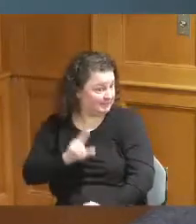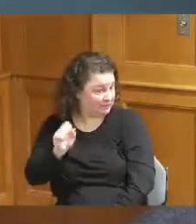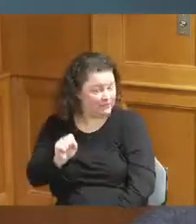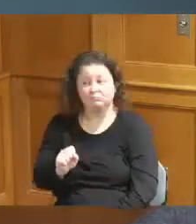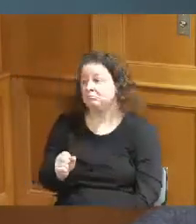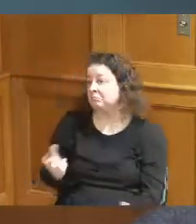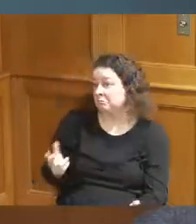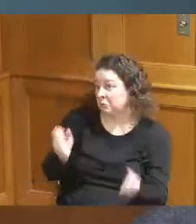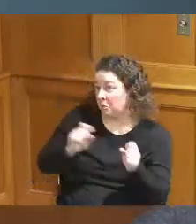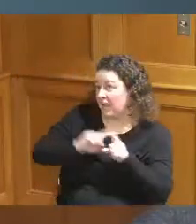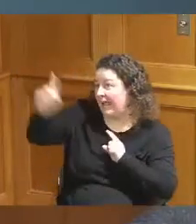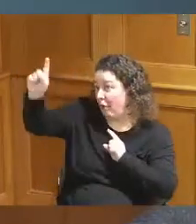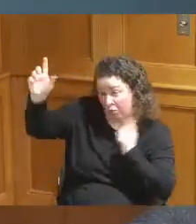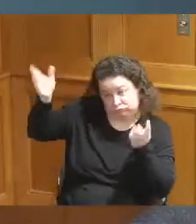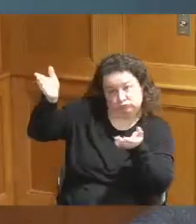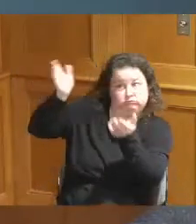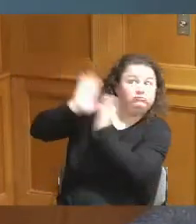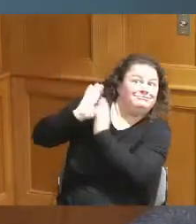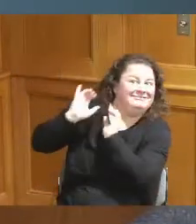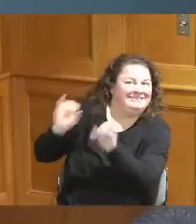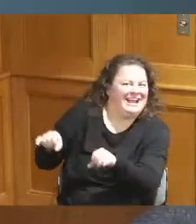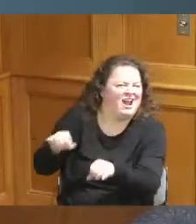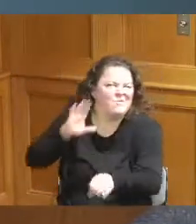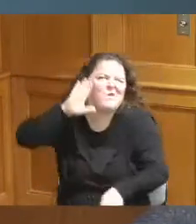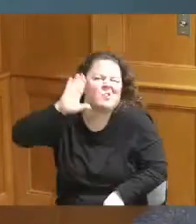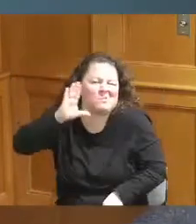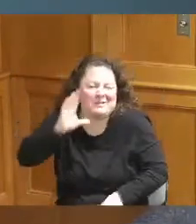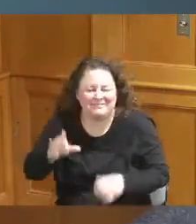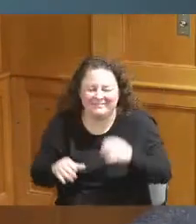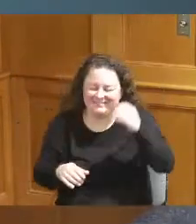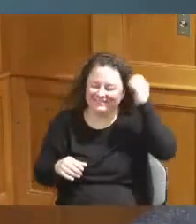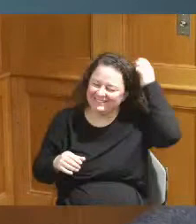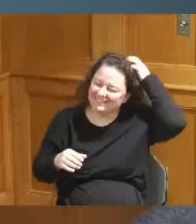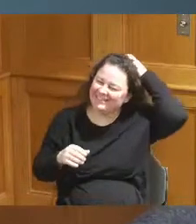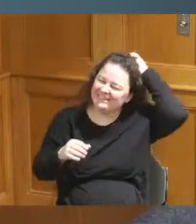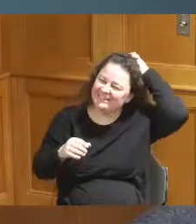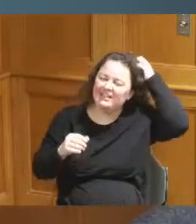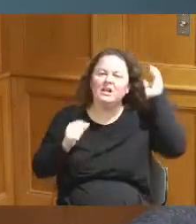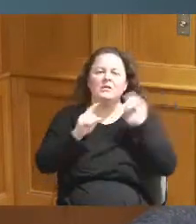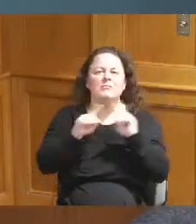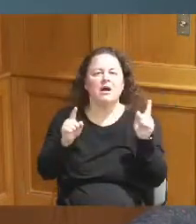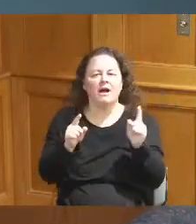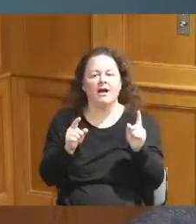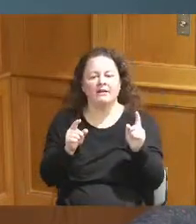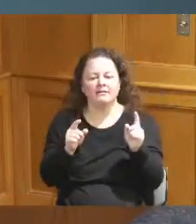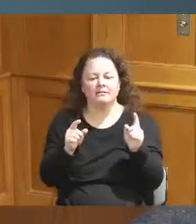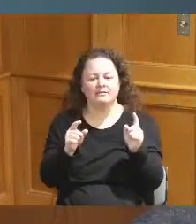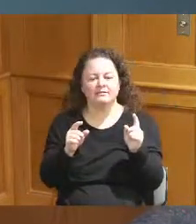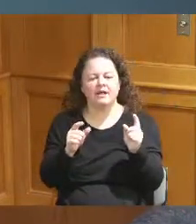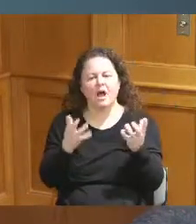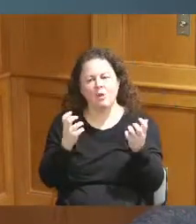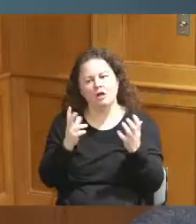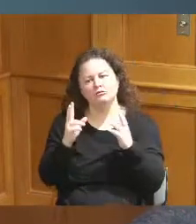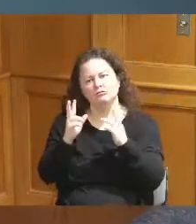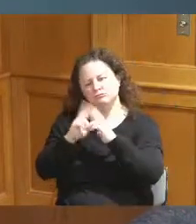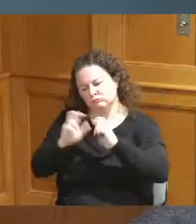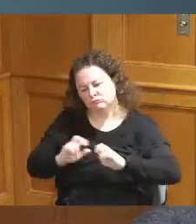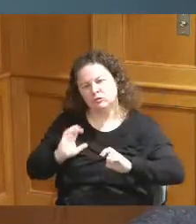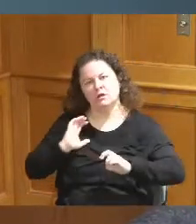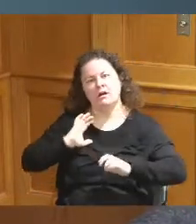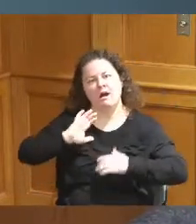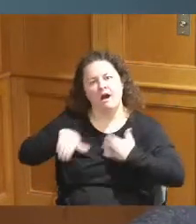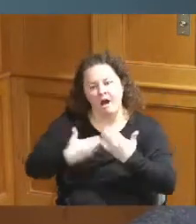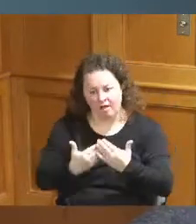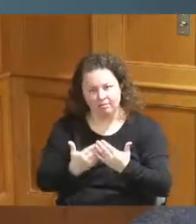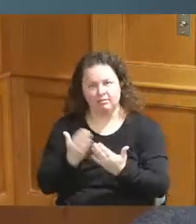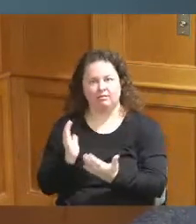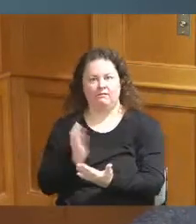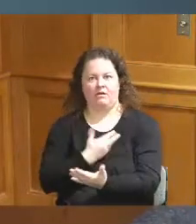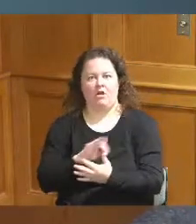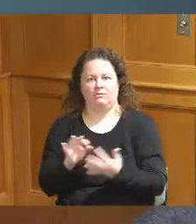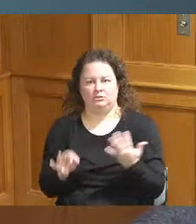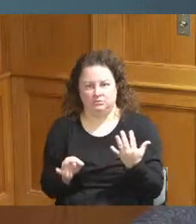up though but just seeing how just presenting us all our options you know we've done things other